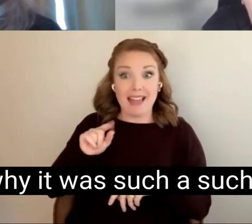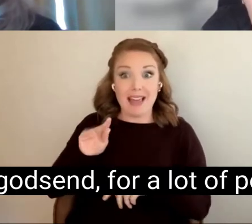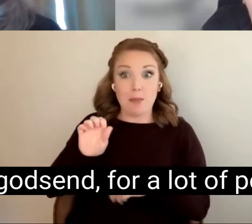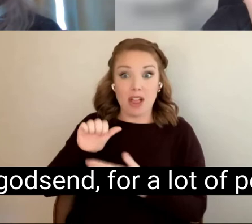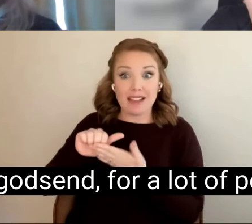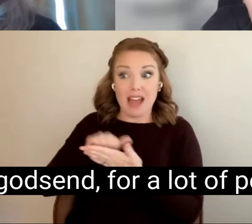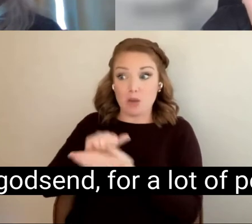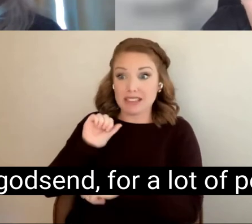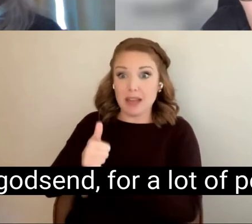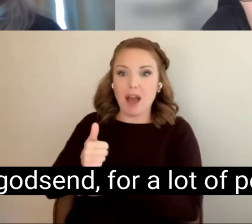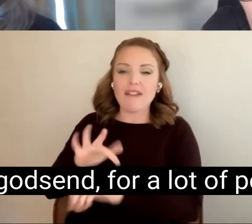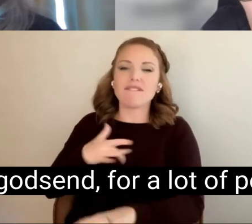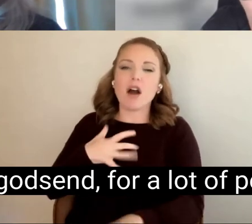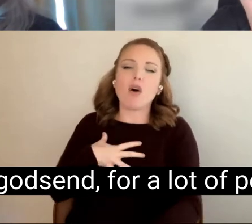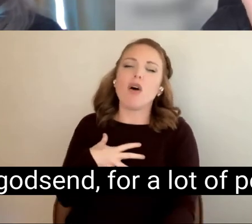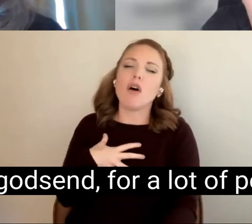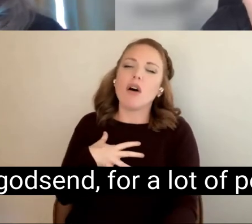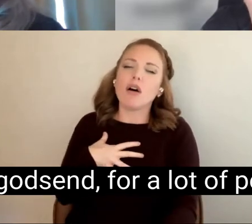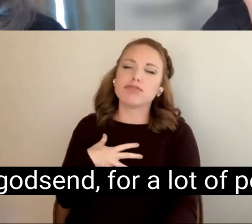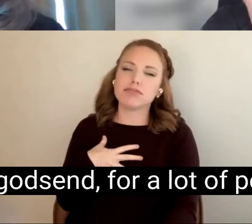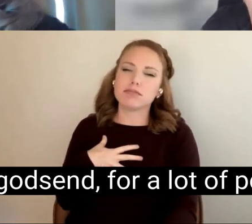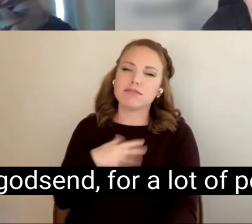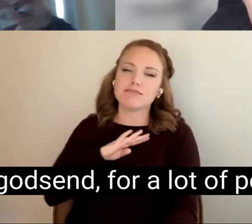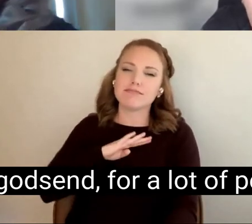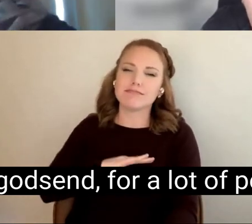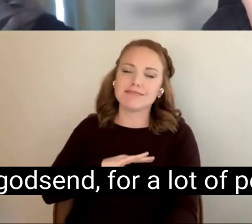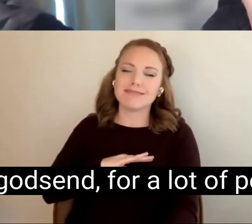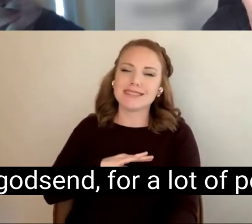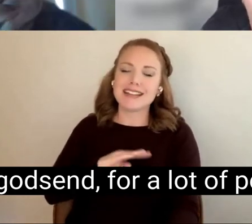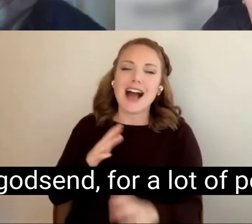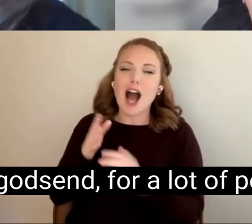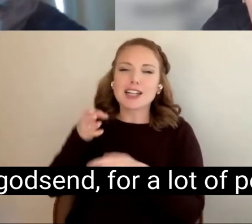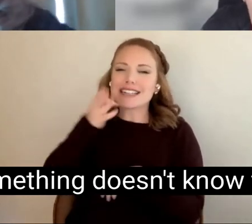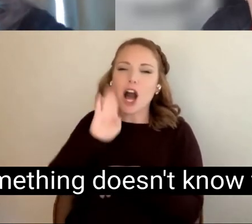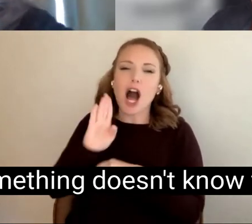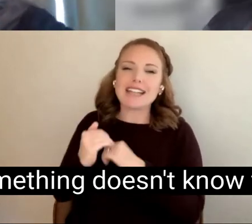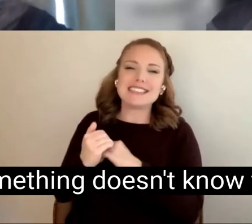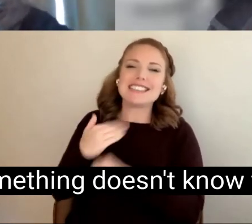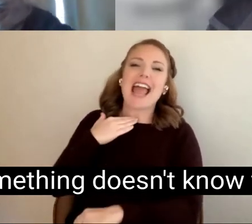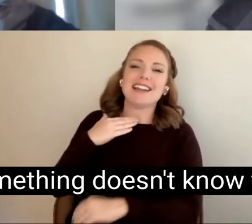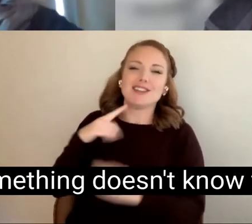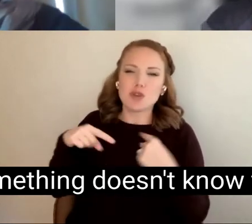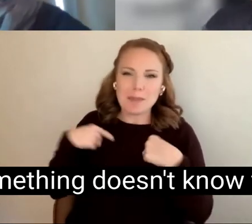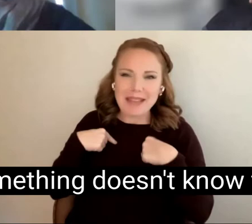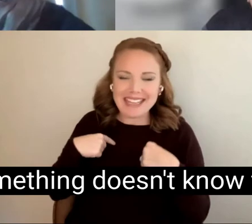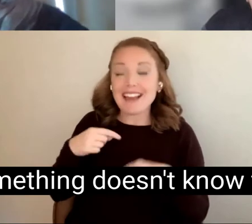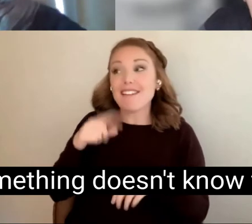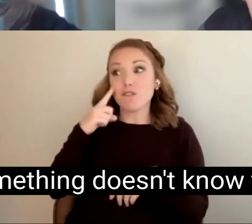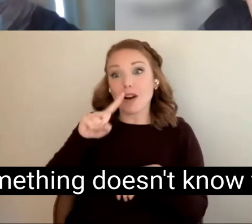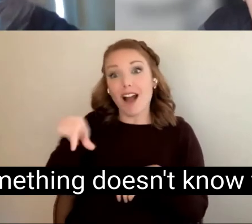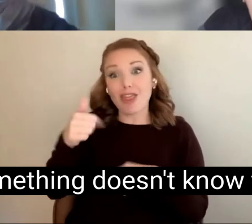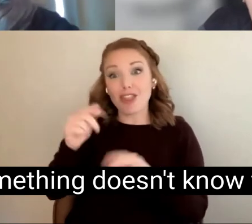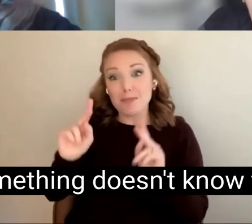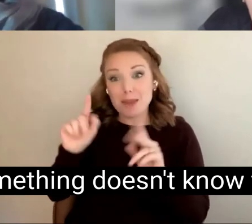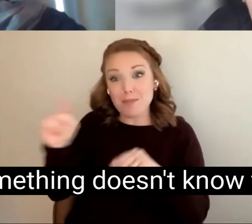such a godsend, for a lot of people. That's something doesn't know that, you